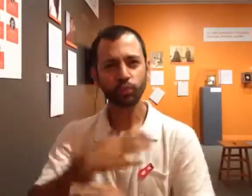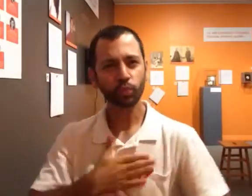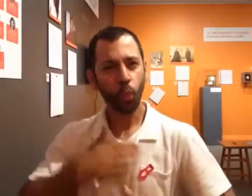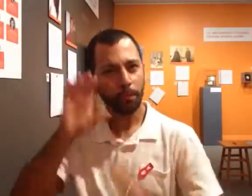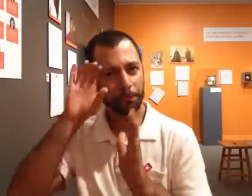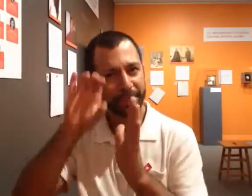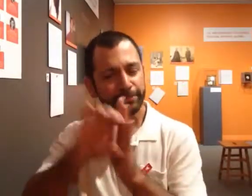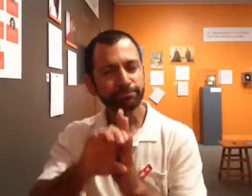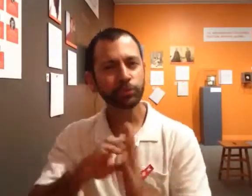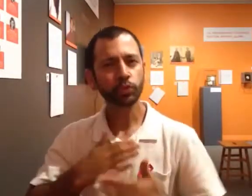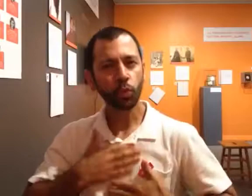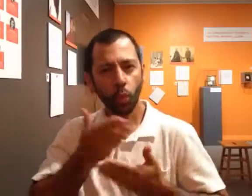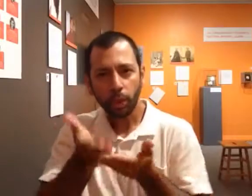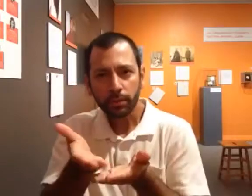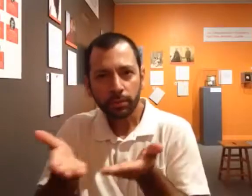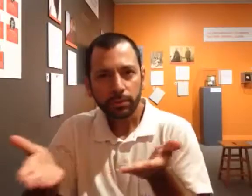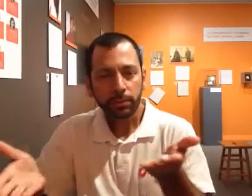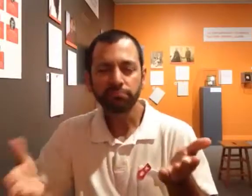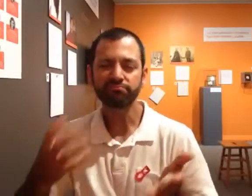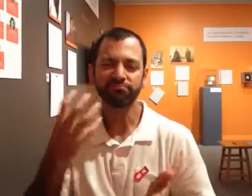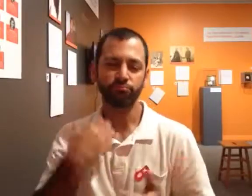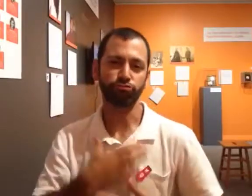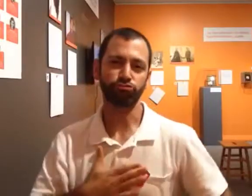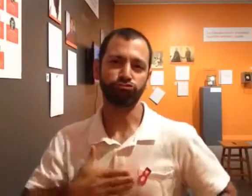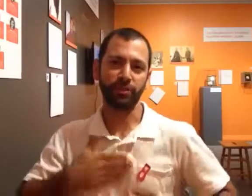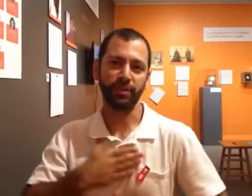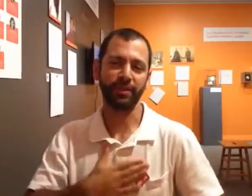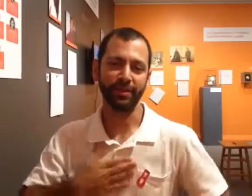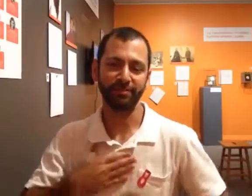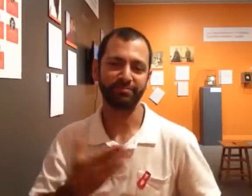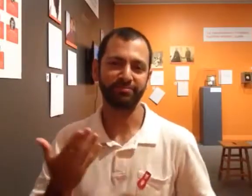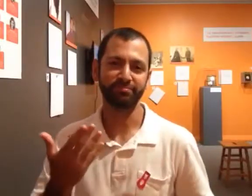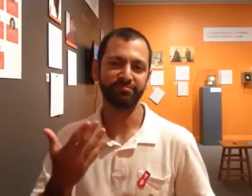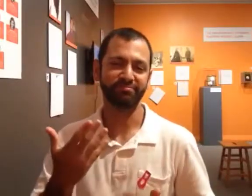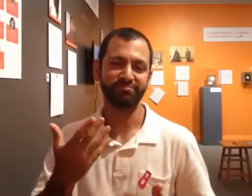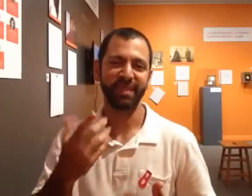I enjoyed the pictures and all the materials. I appreciate it.